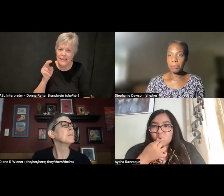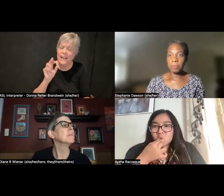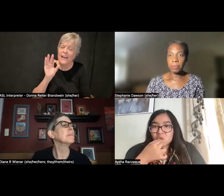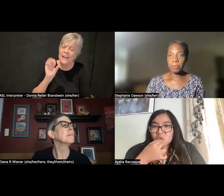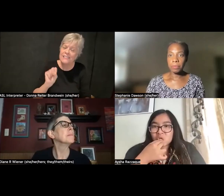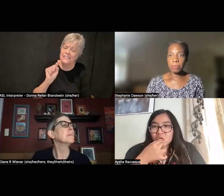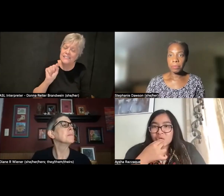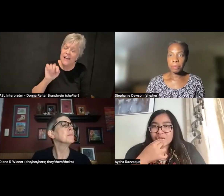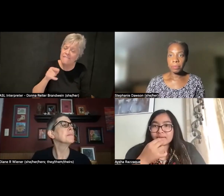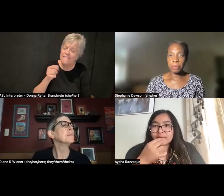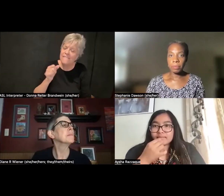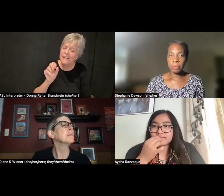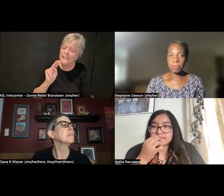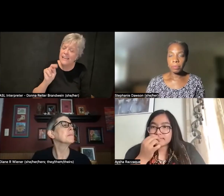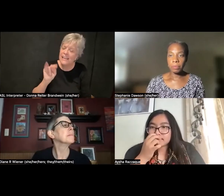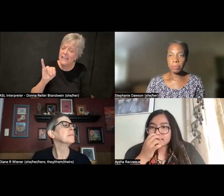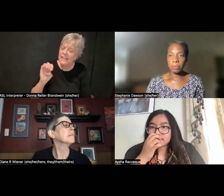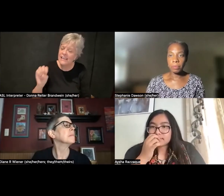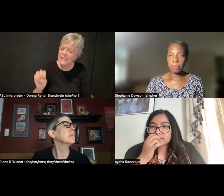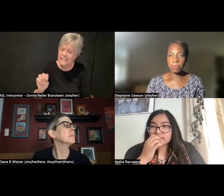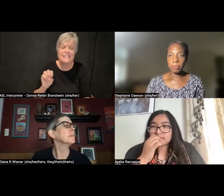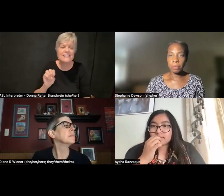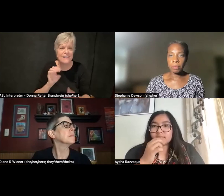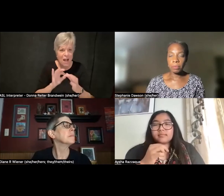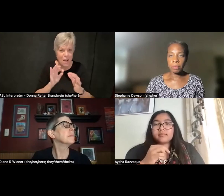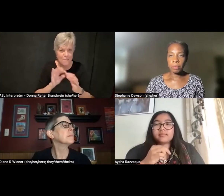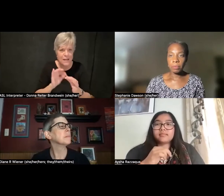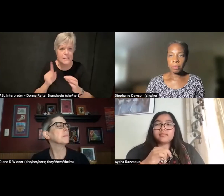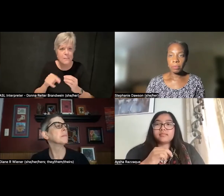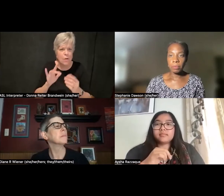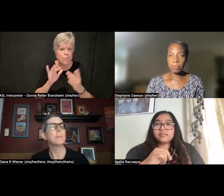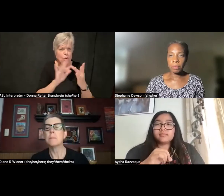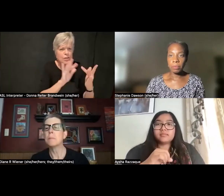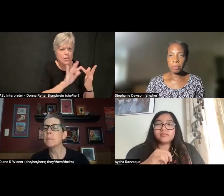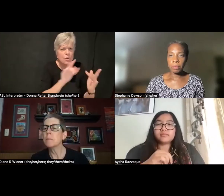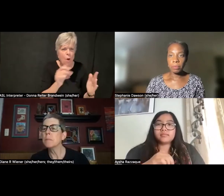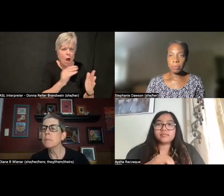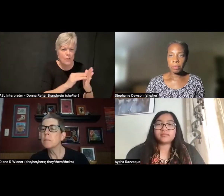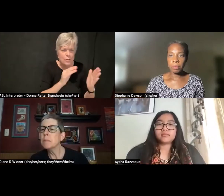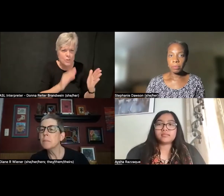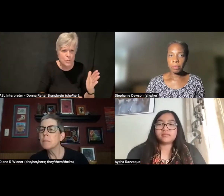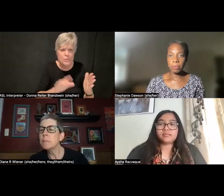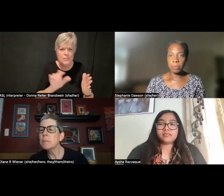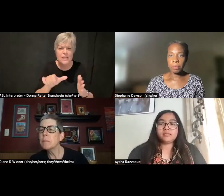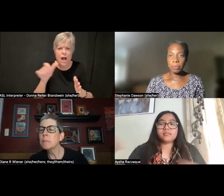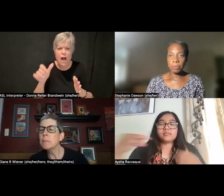and other spaces on campus, I think thinking about student organizing and student organizations